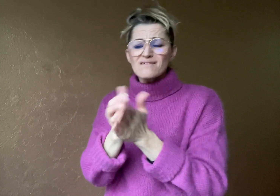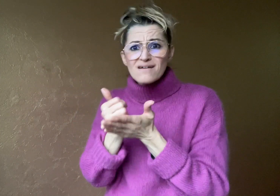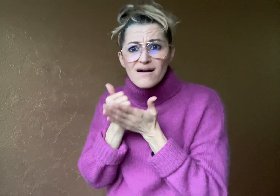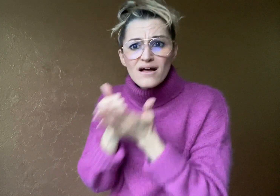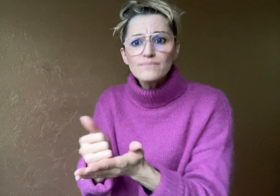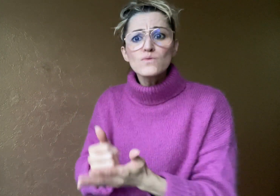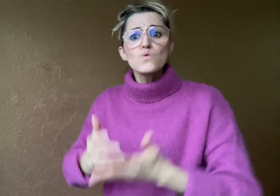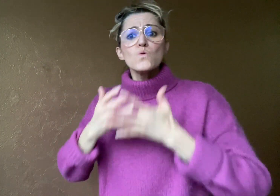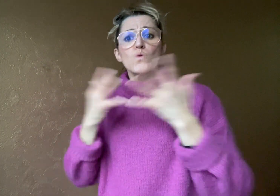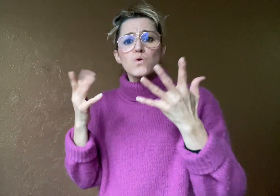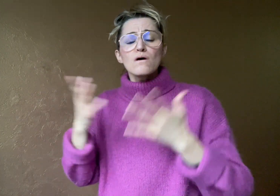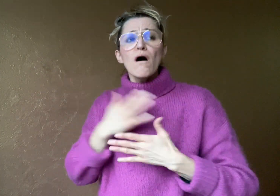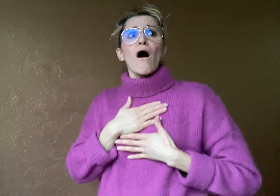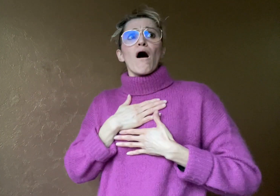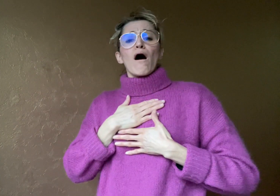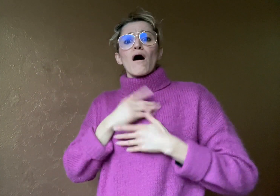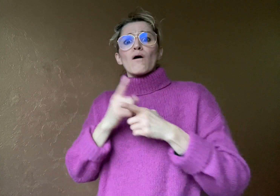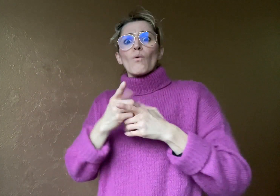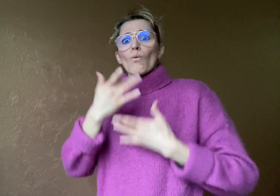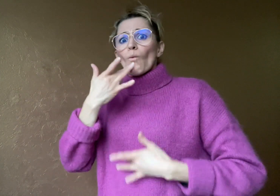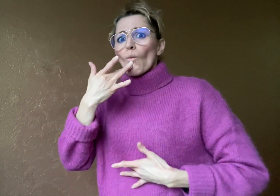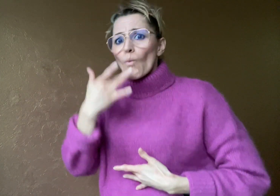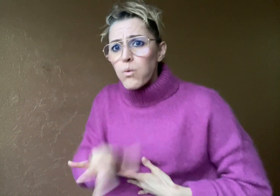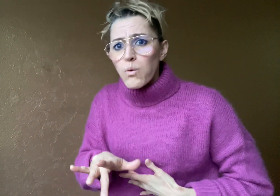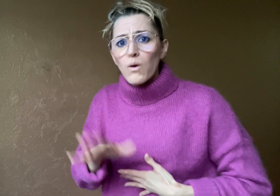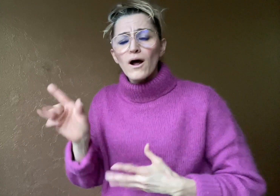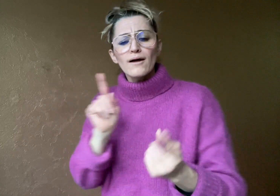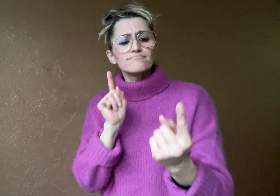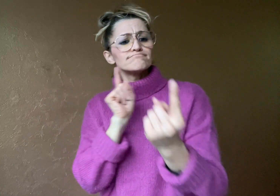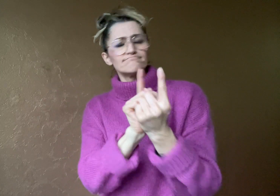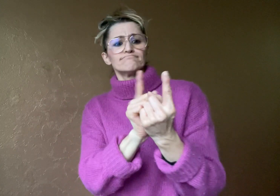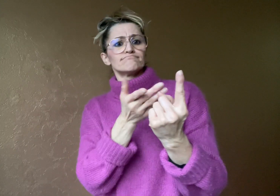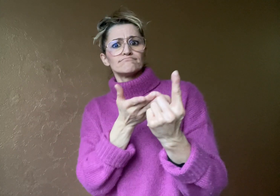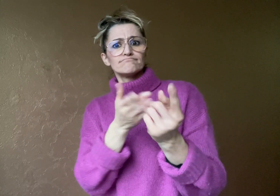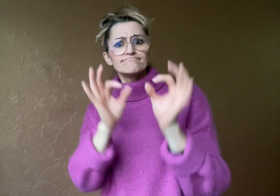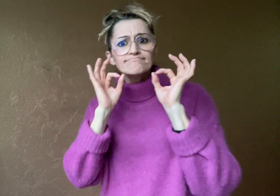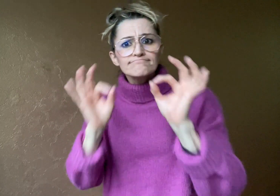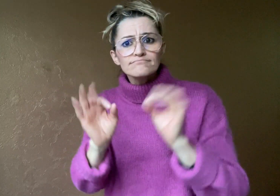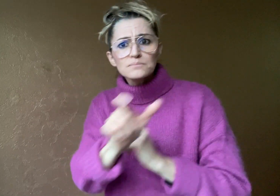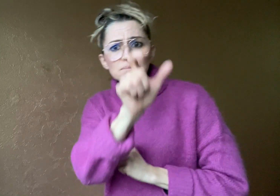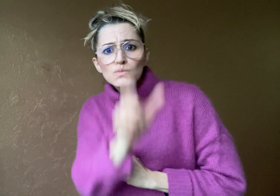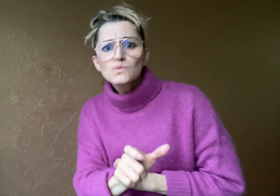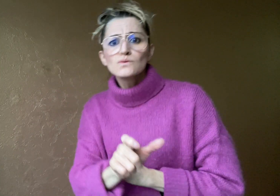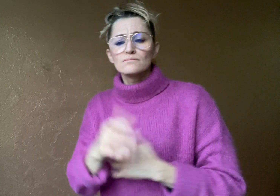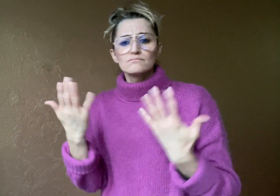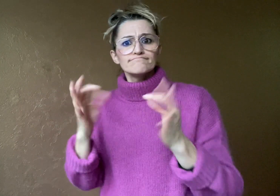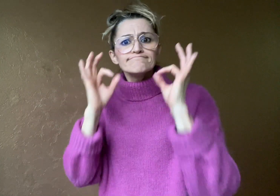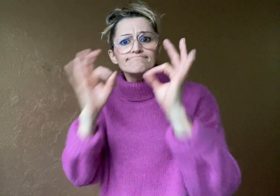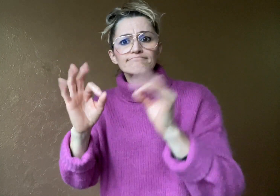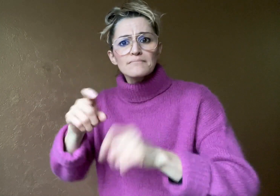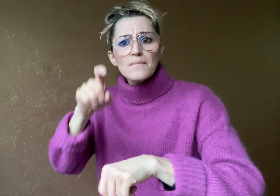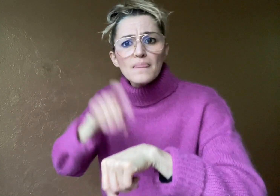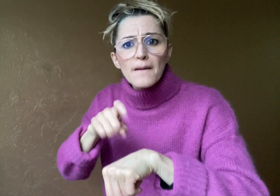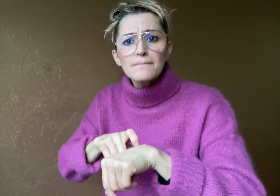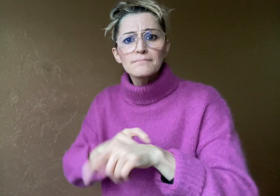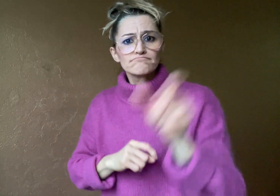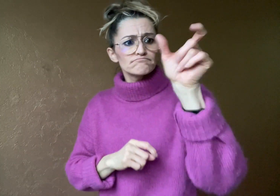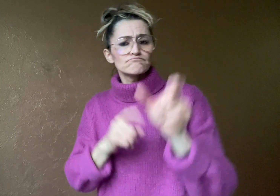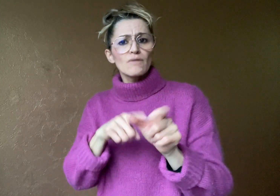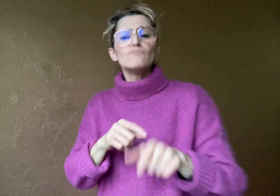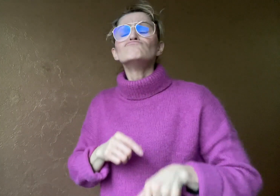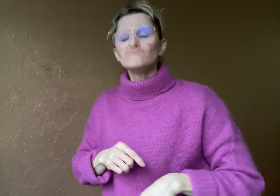or by luck they meet the right person at the right time